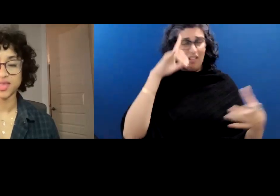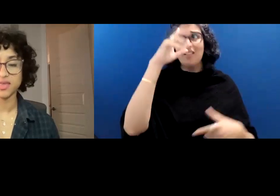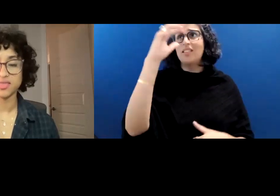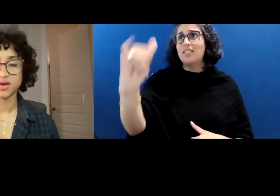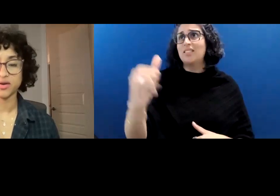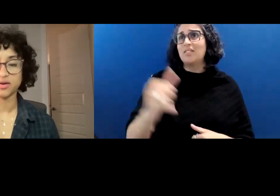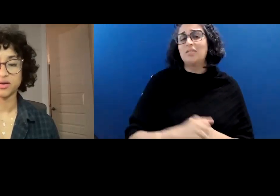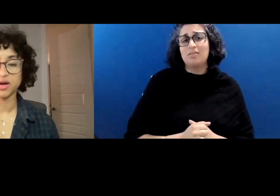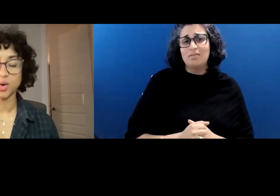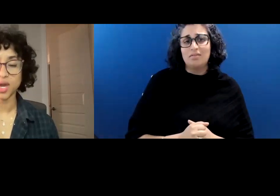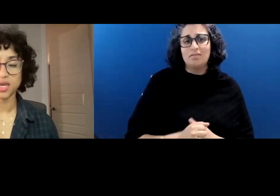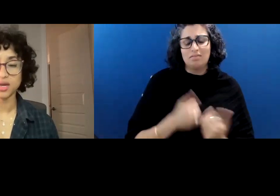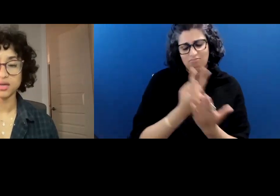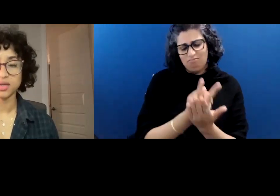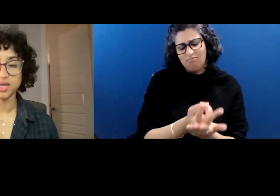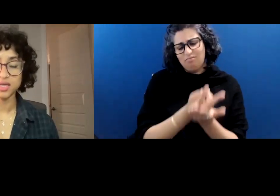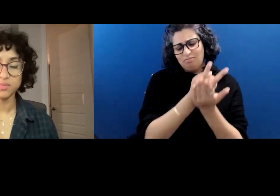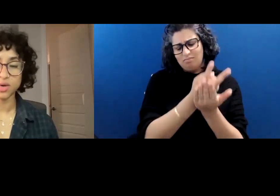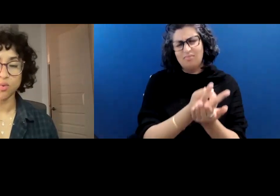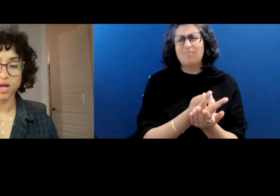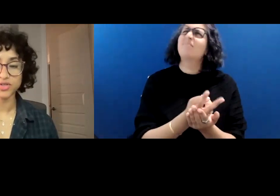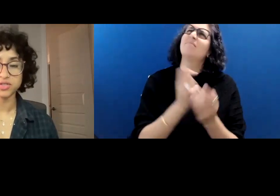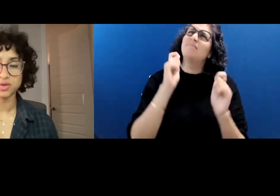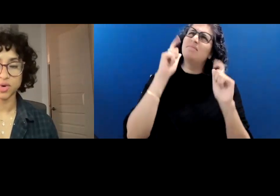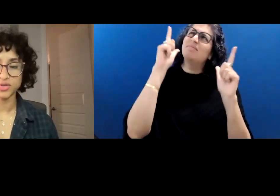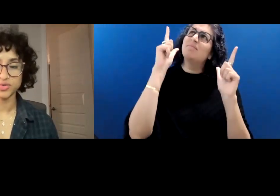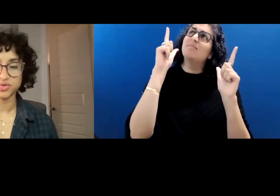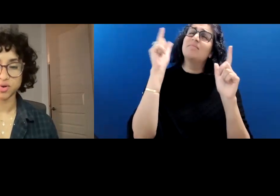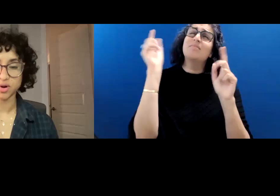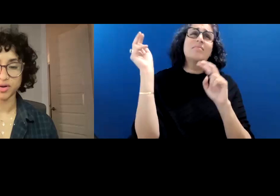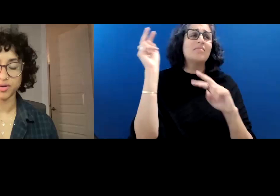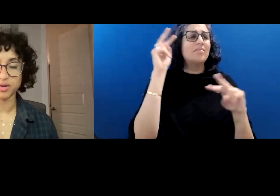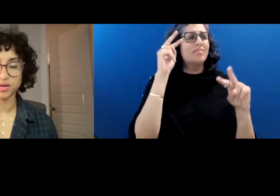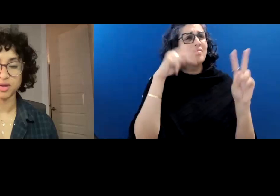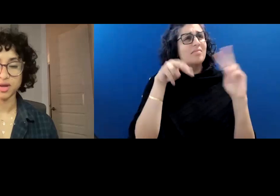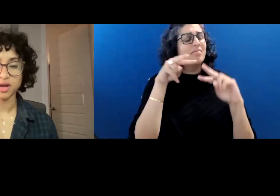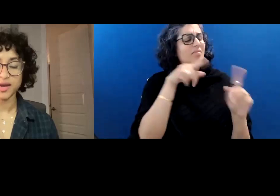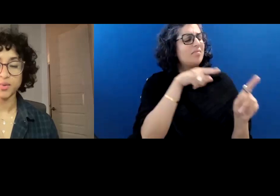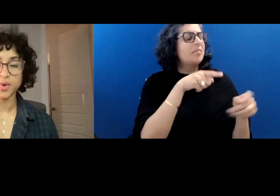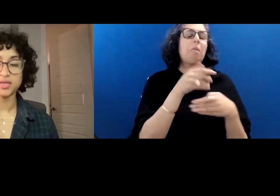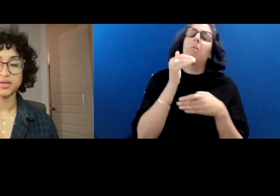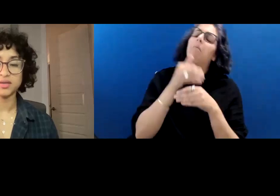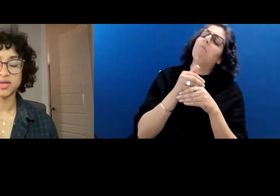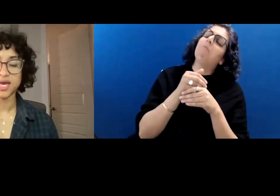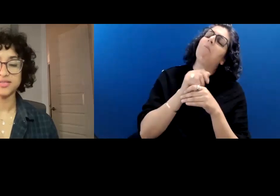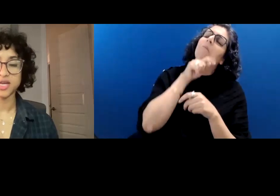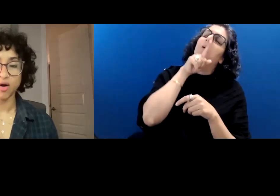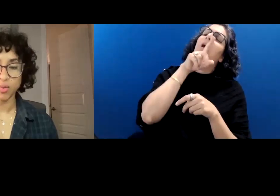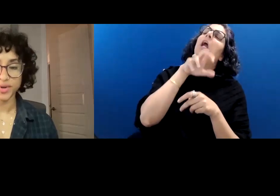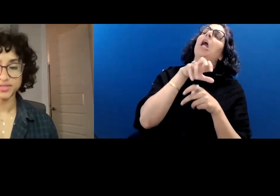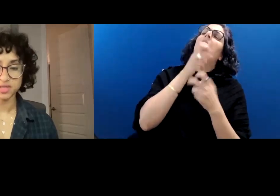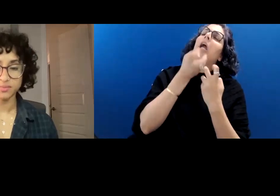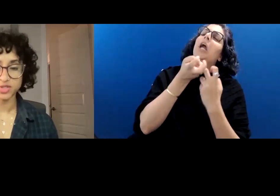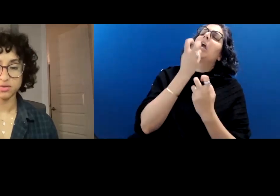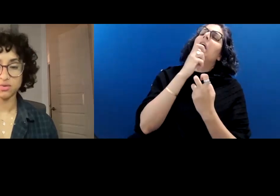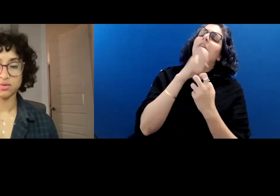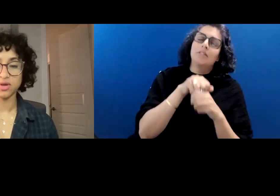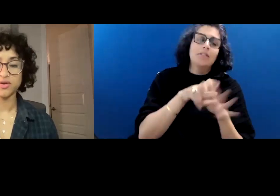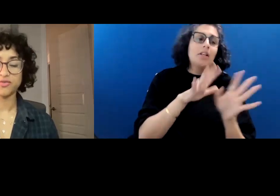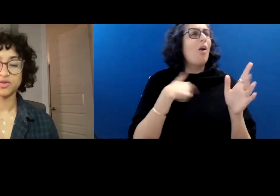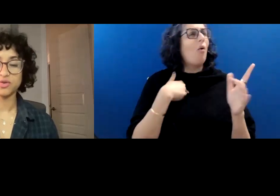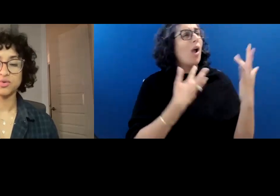I lay there awake, keeping watch while you snored. I waited, as I always seemed to, for